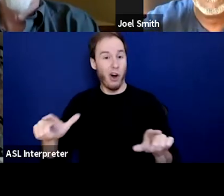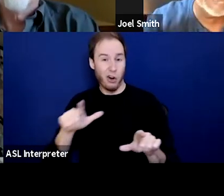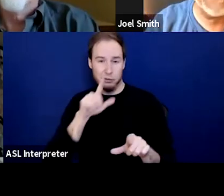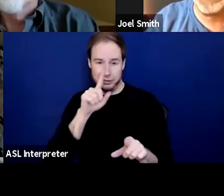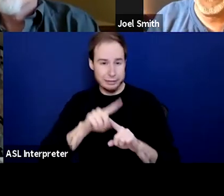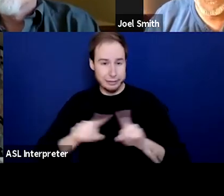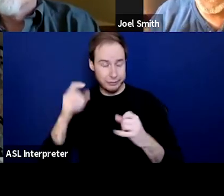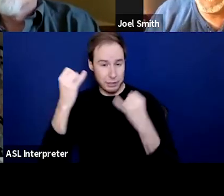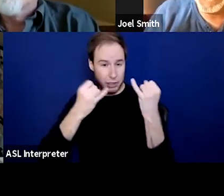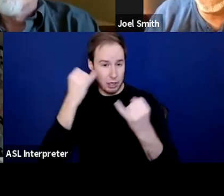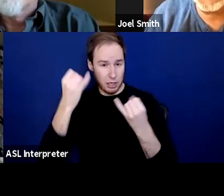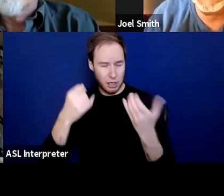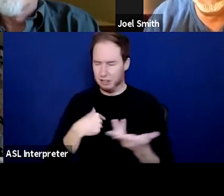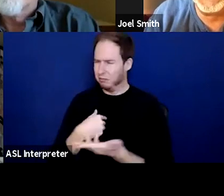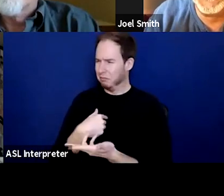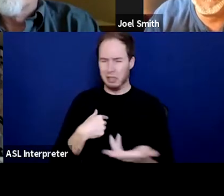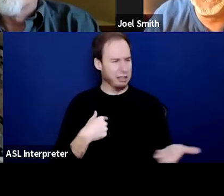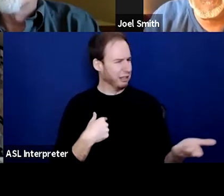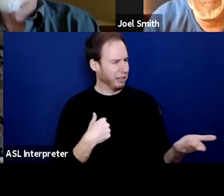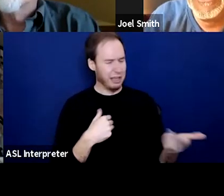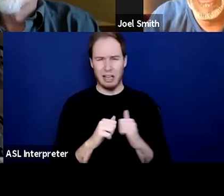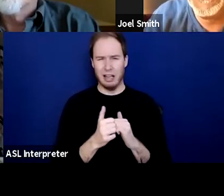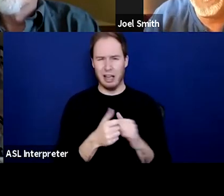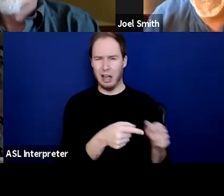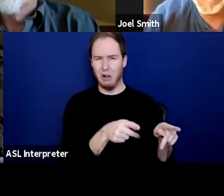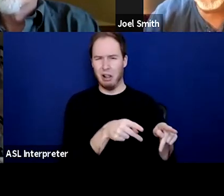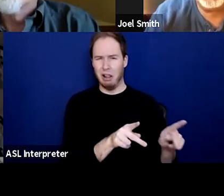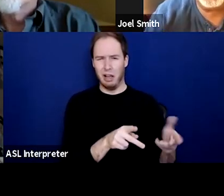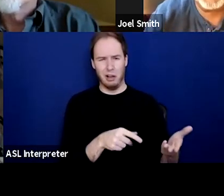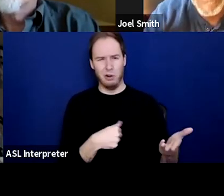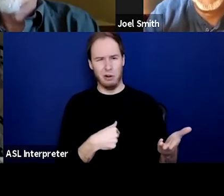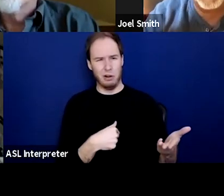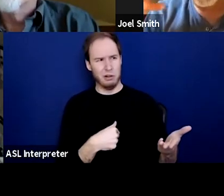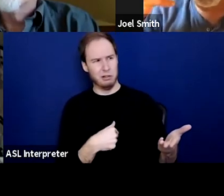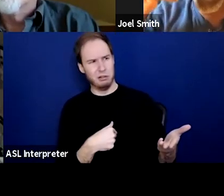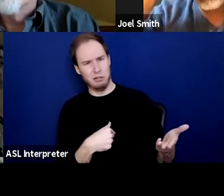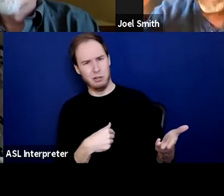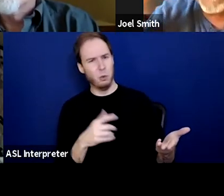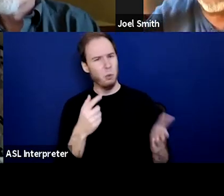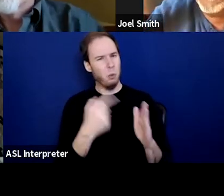And I'm like, how the hell can you do this and nobody has the standard or the same kind of...